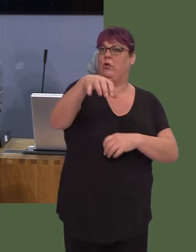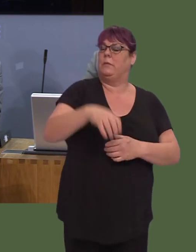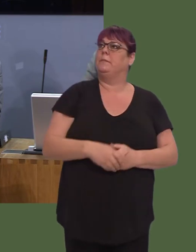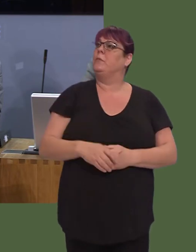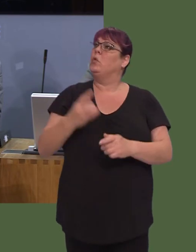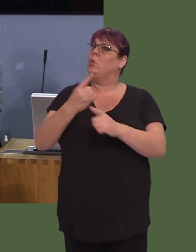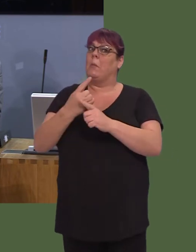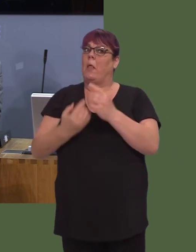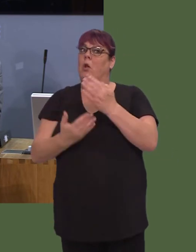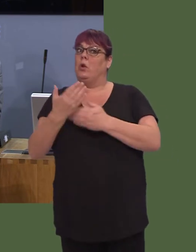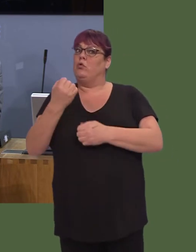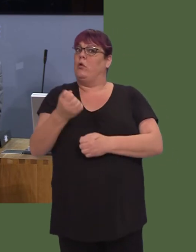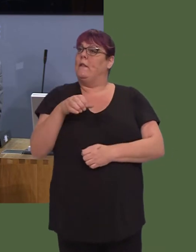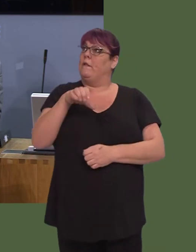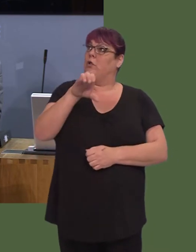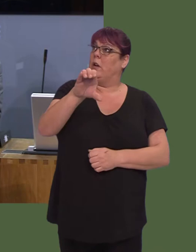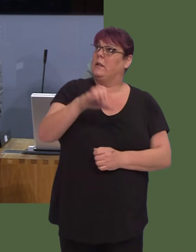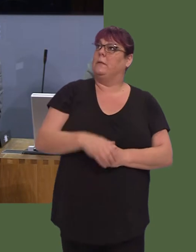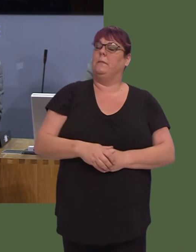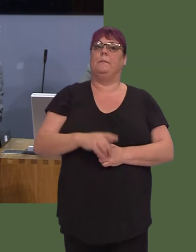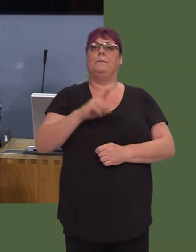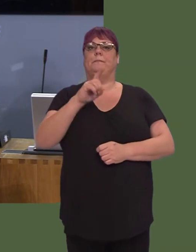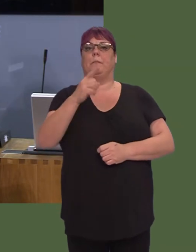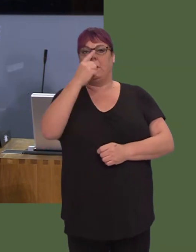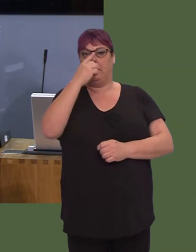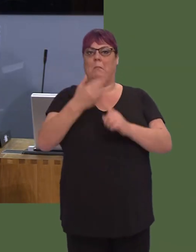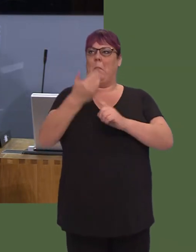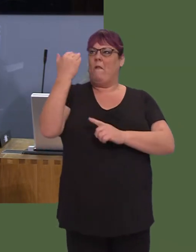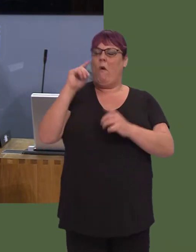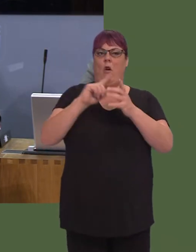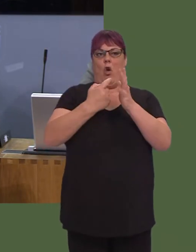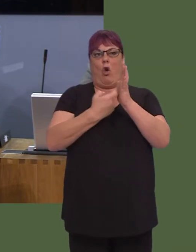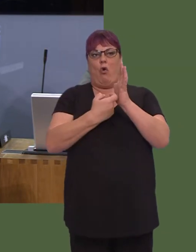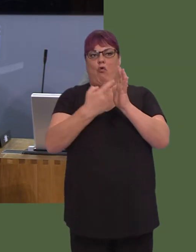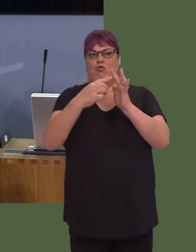We didn't get very far under the old Arriva south Wales border franchise in dealing with